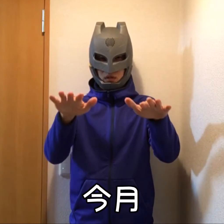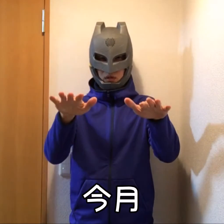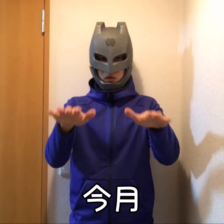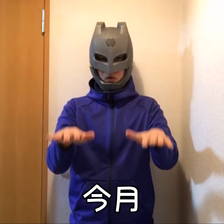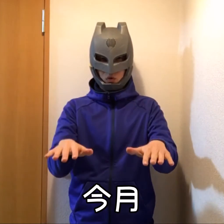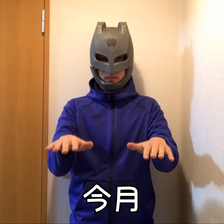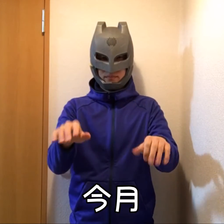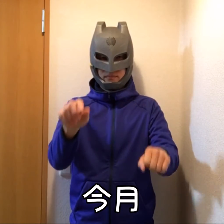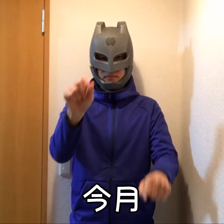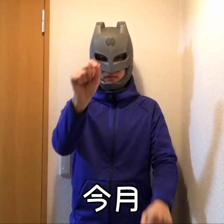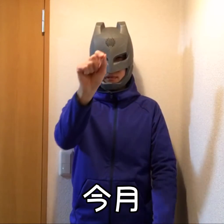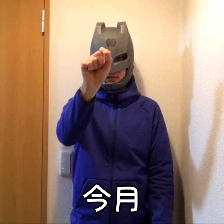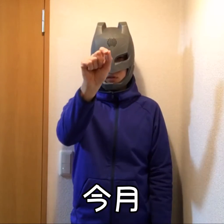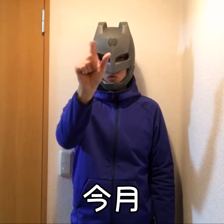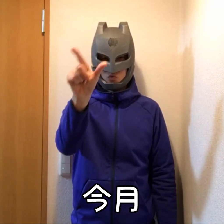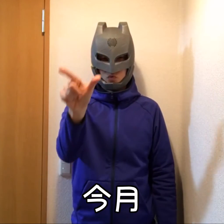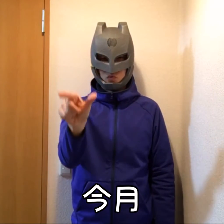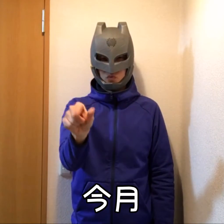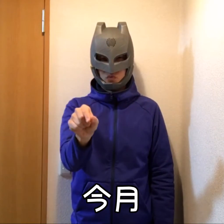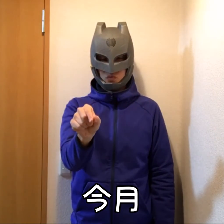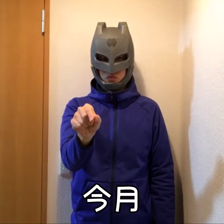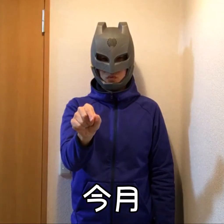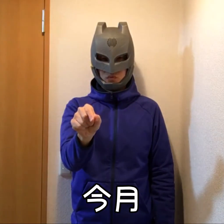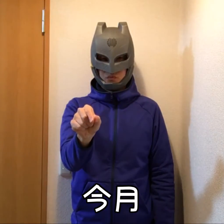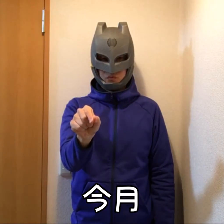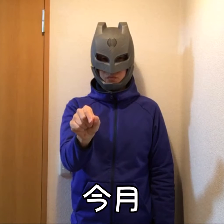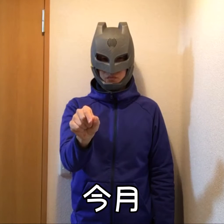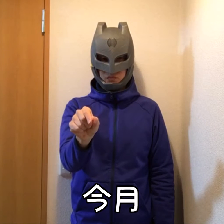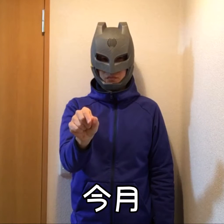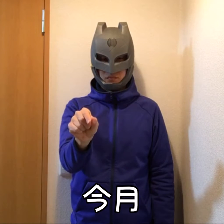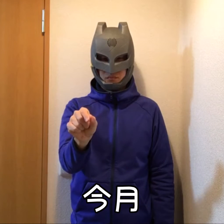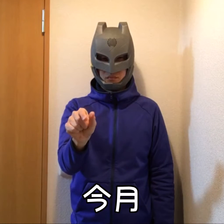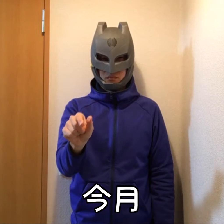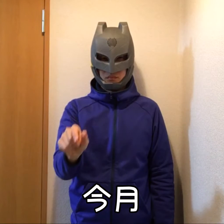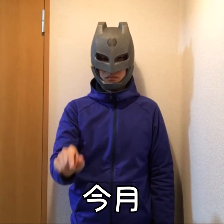This month